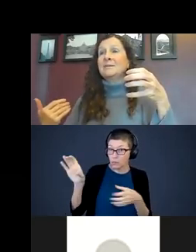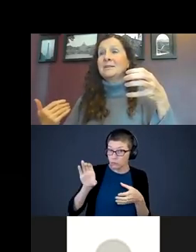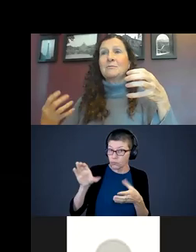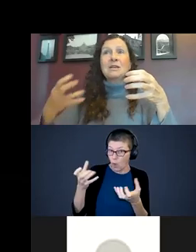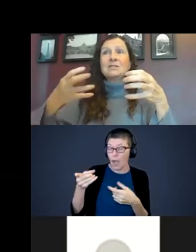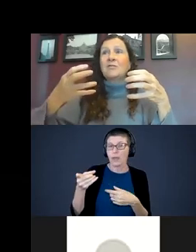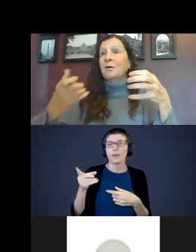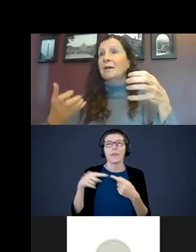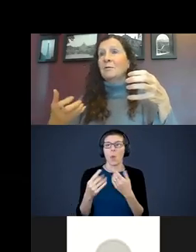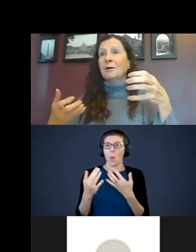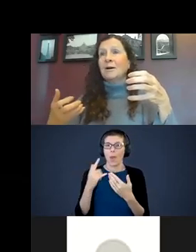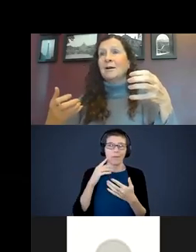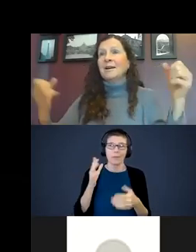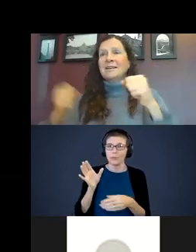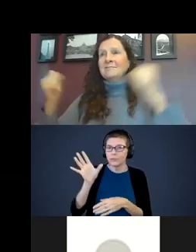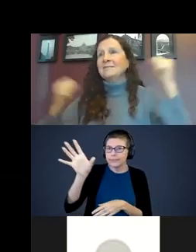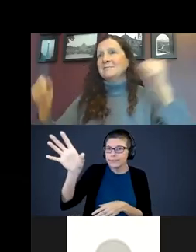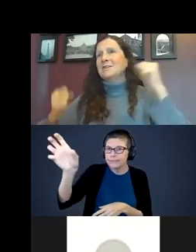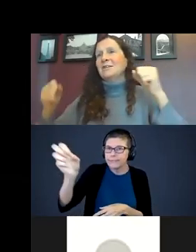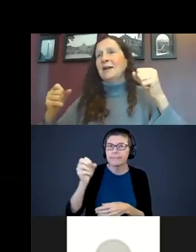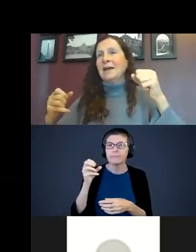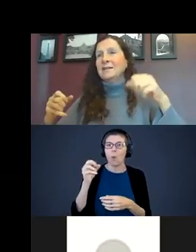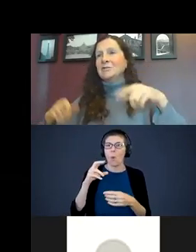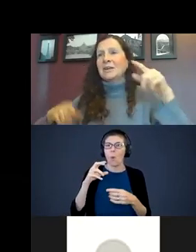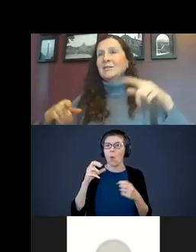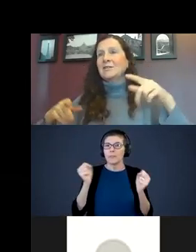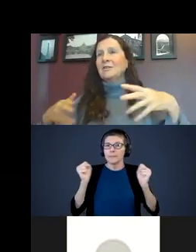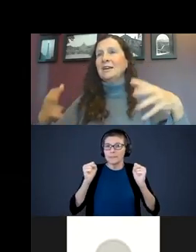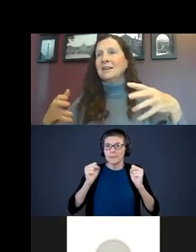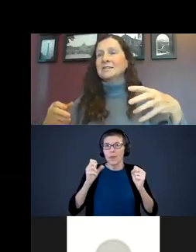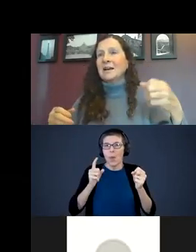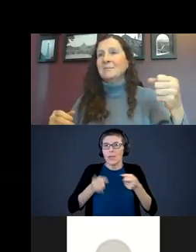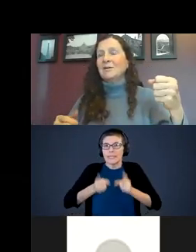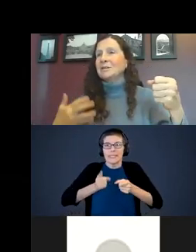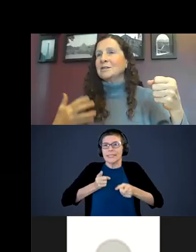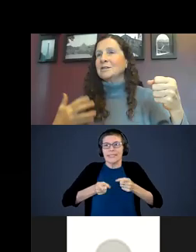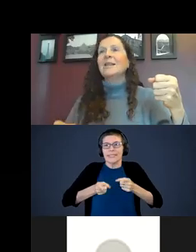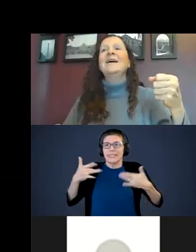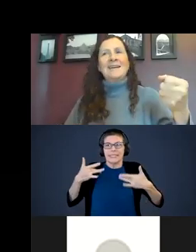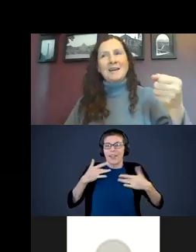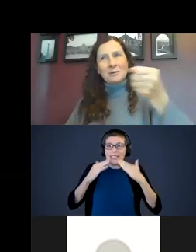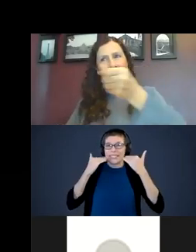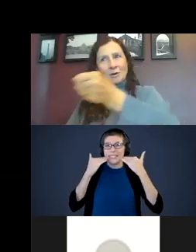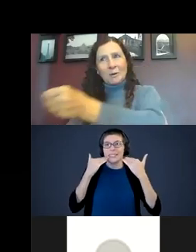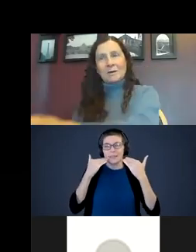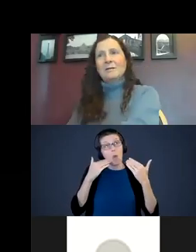to reach for it, kick their feet or smile. “Yeah, you want your bottle.